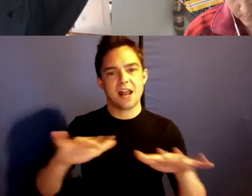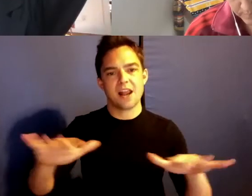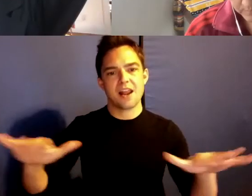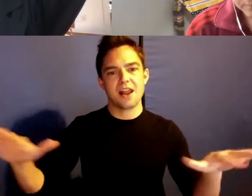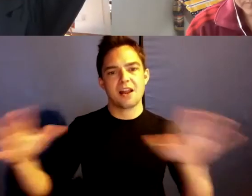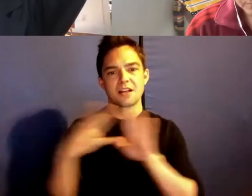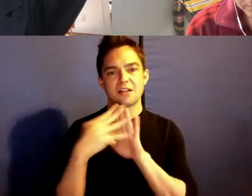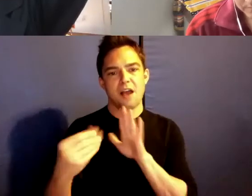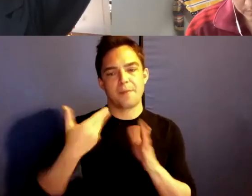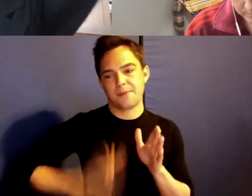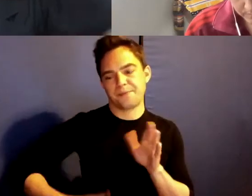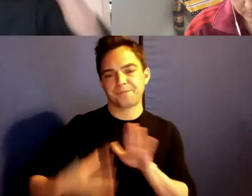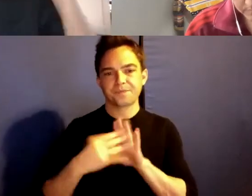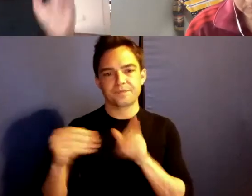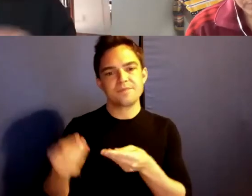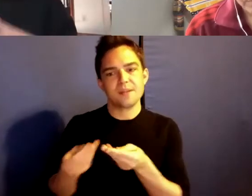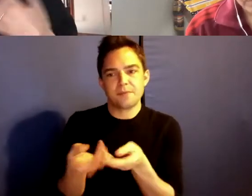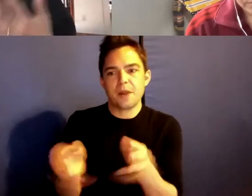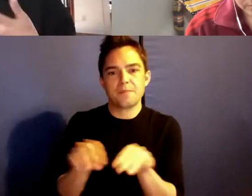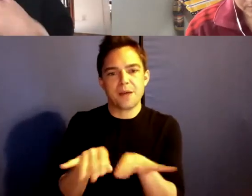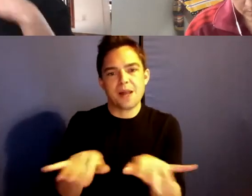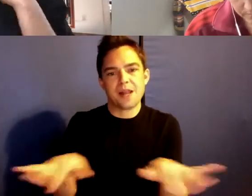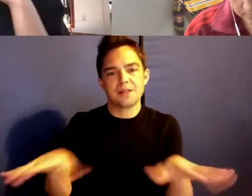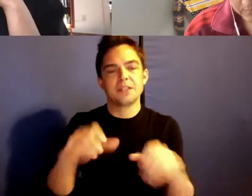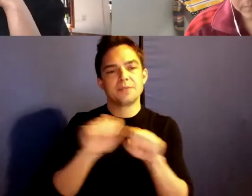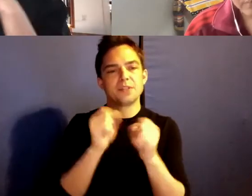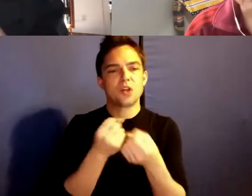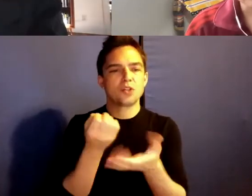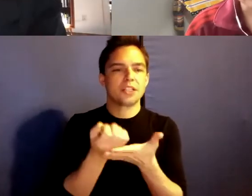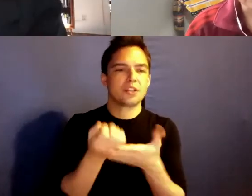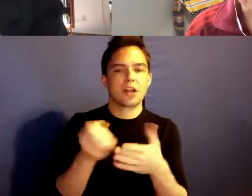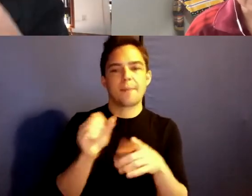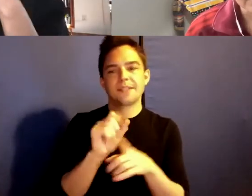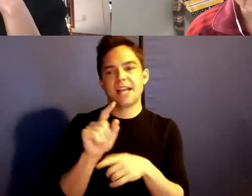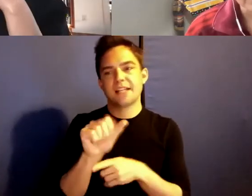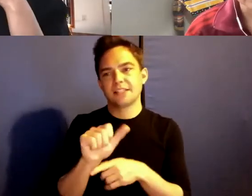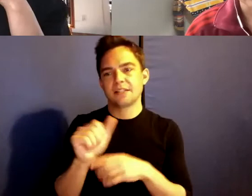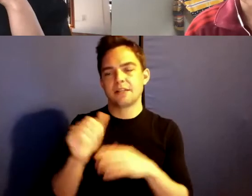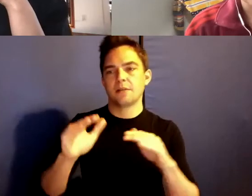My socioeconomic status, it's federal. My level of education.